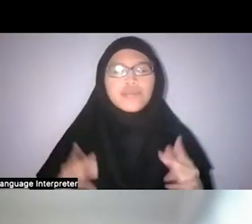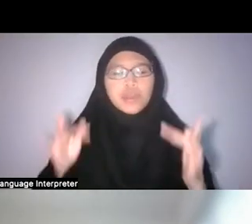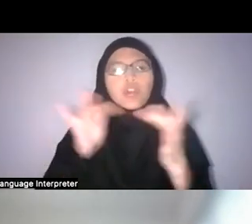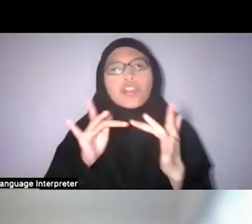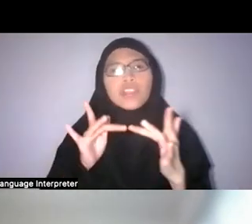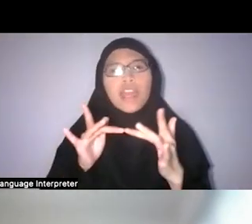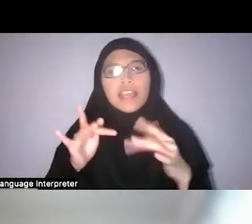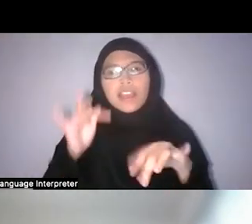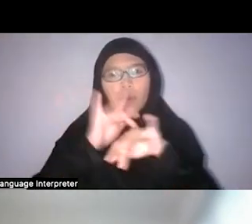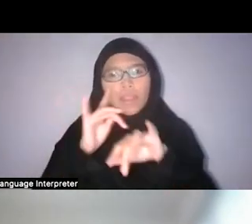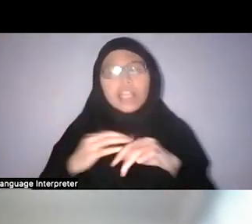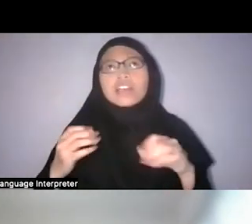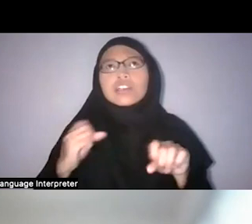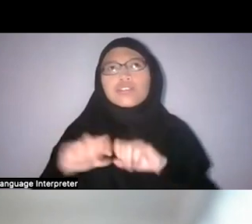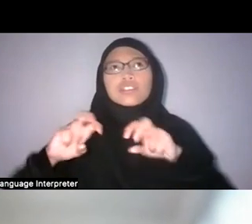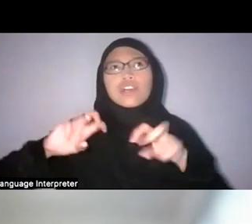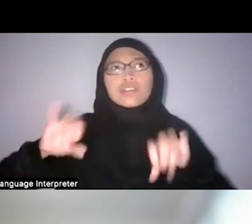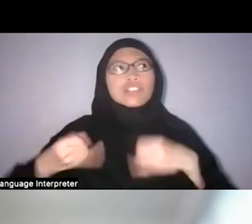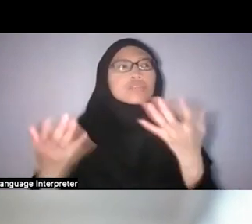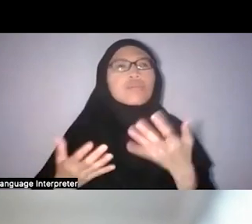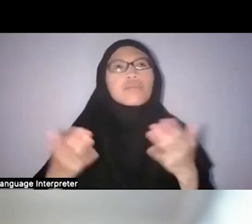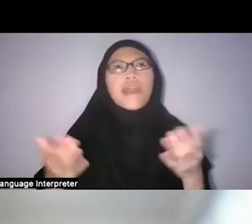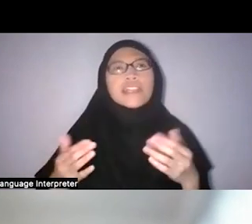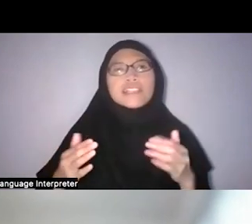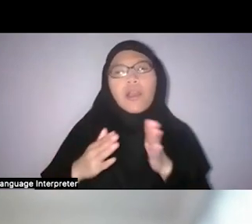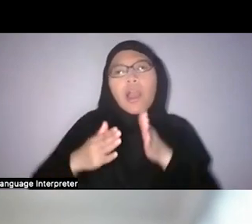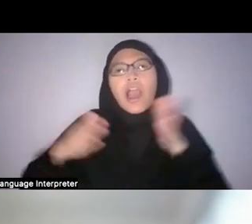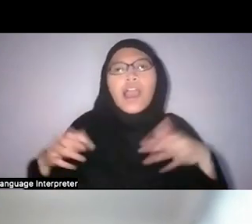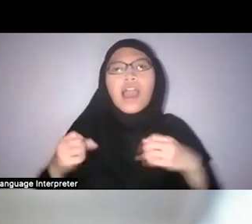Because we think about indigenous societies having this